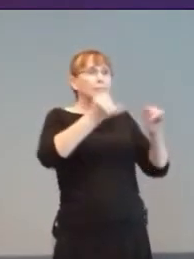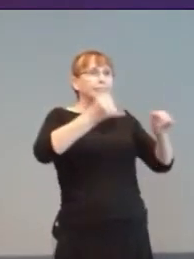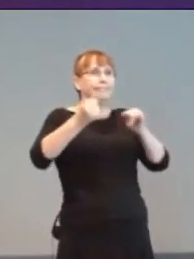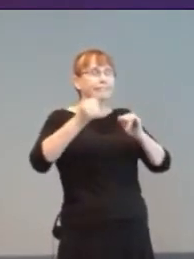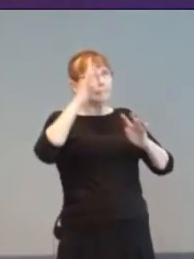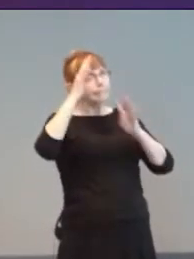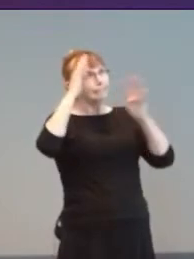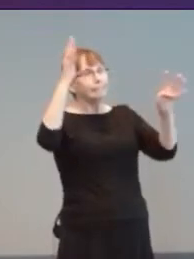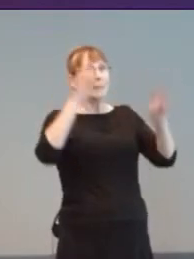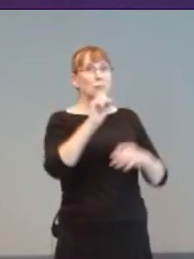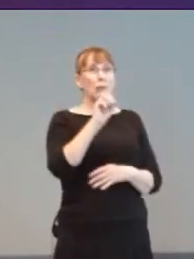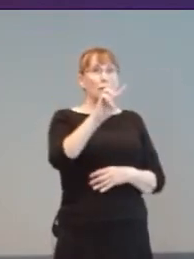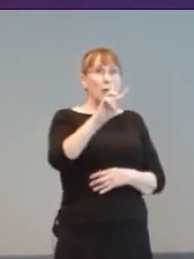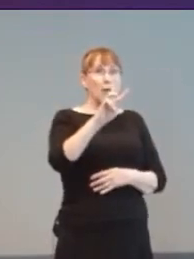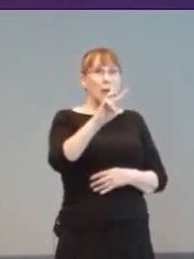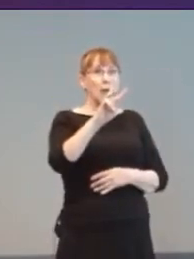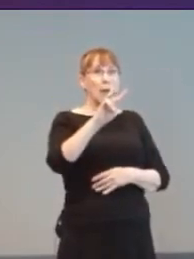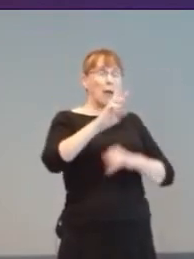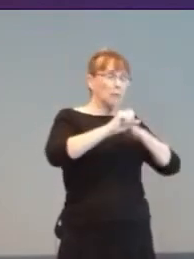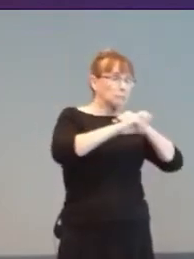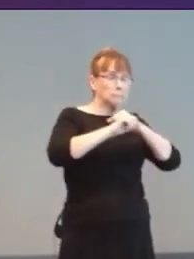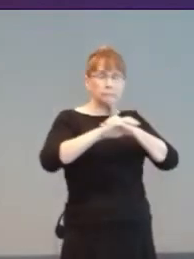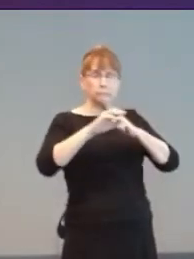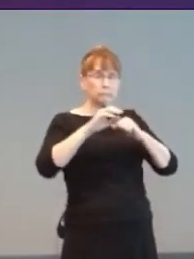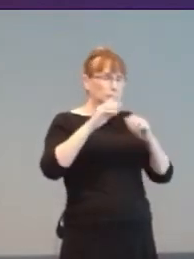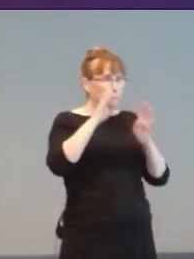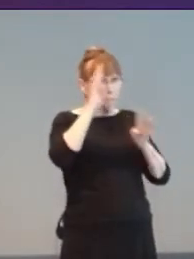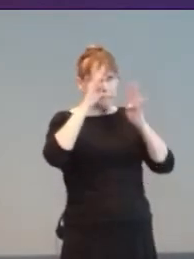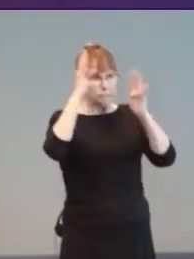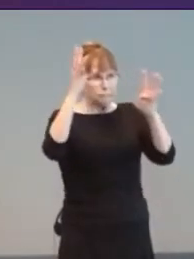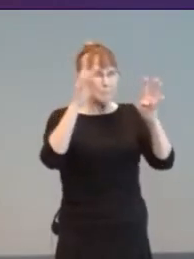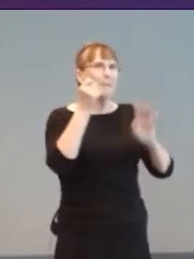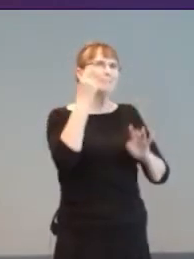As ever, some solutions could be very expensive and hard to find.